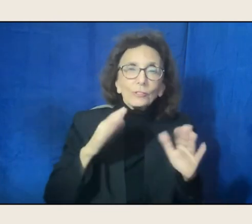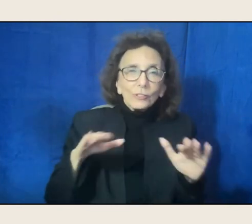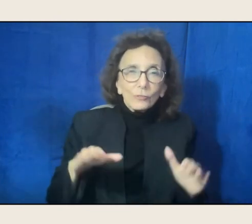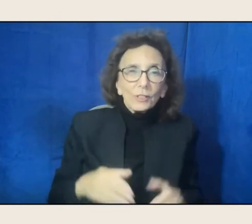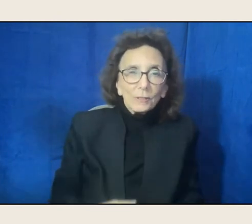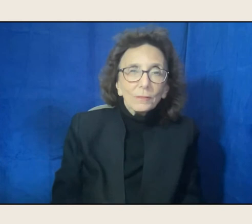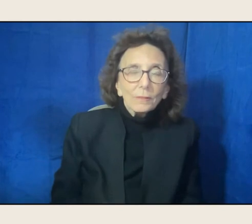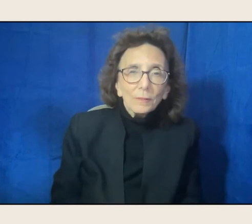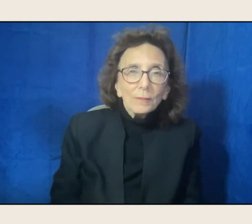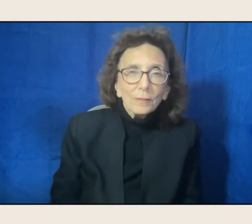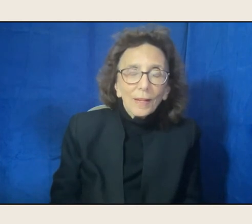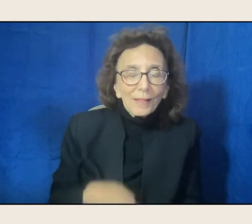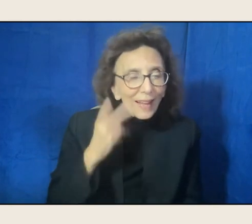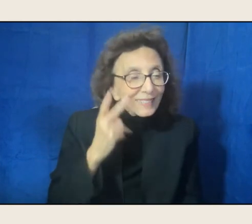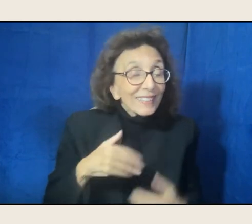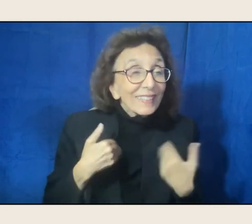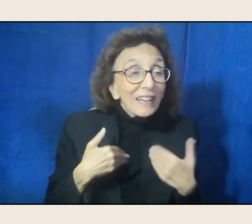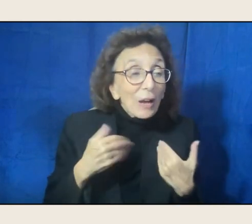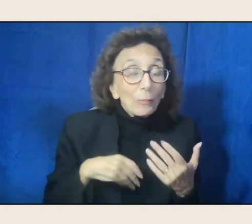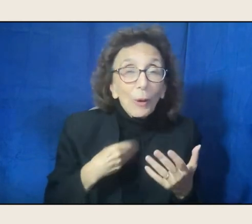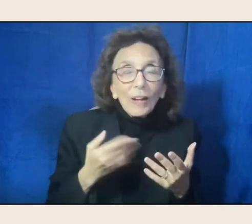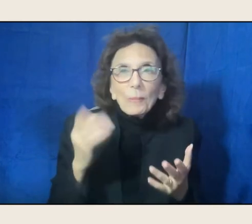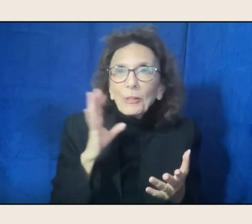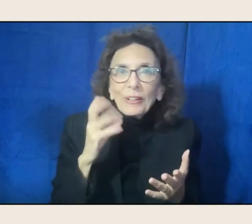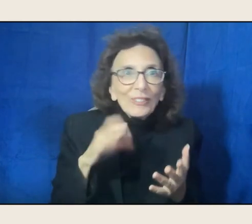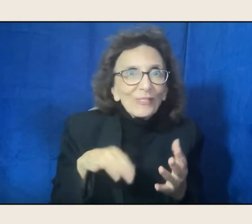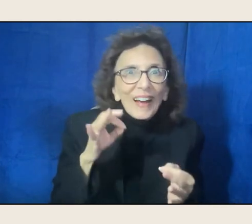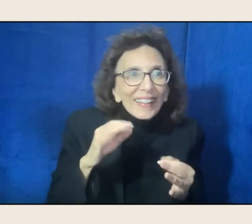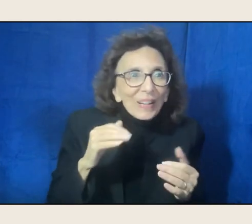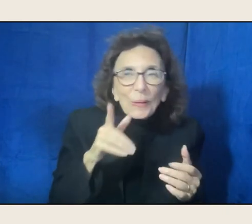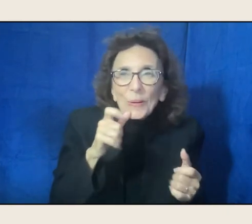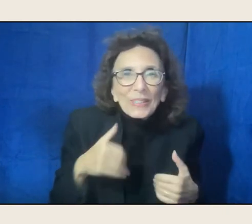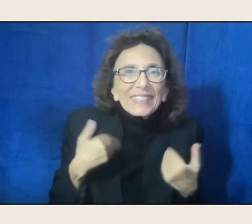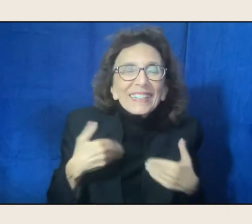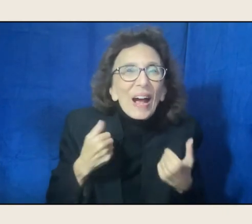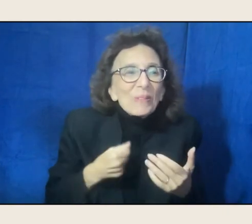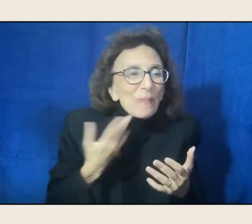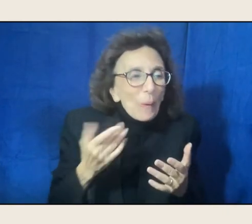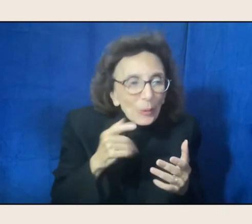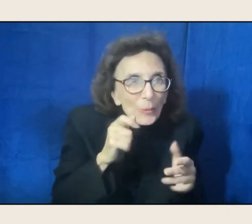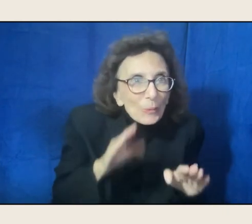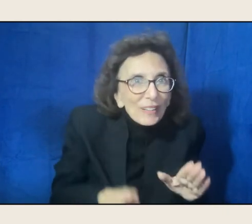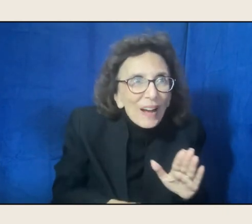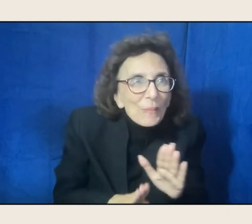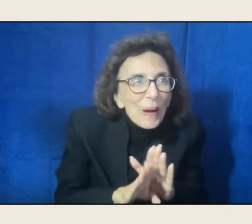I'm always looking for the young poets coming up. I think we all do that, to see what's going on, to see who's there.